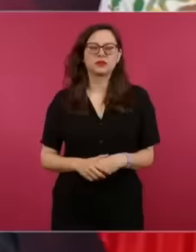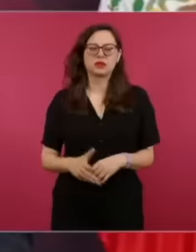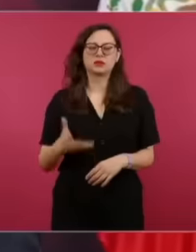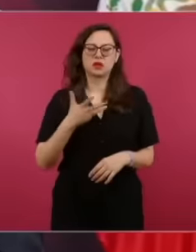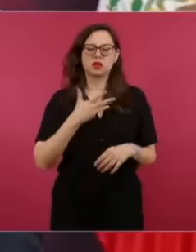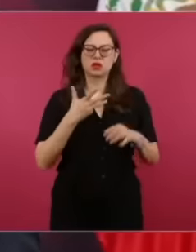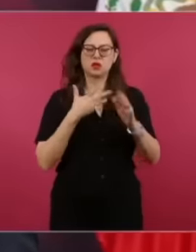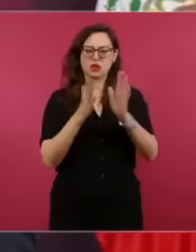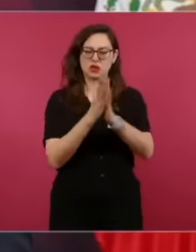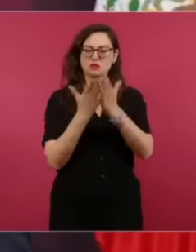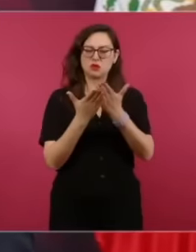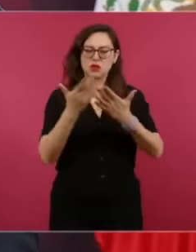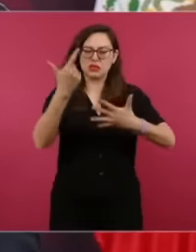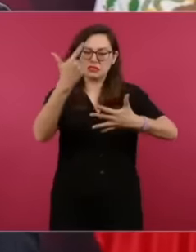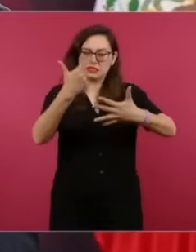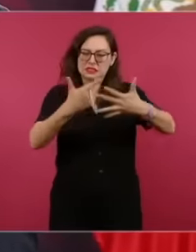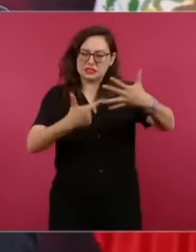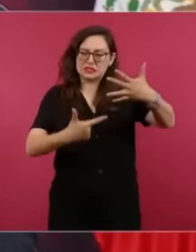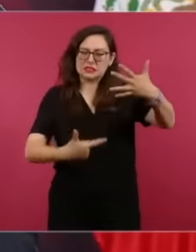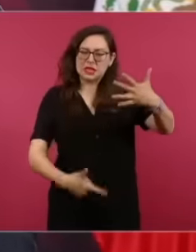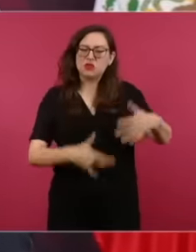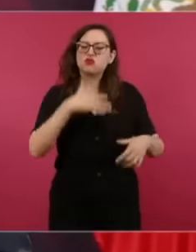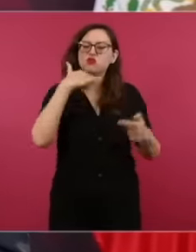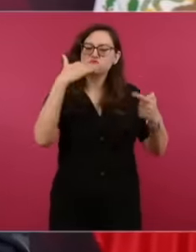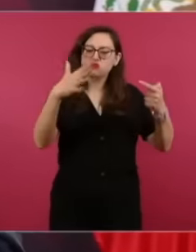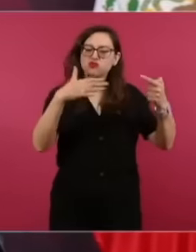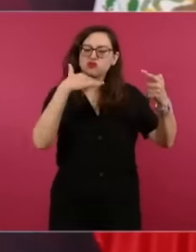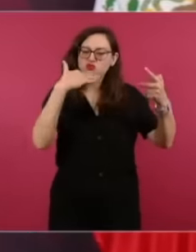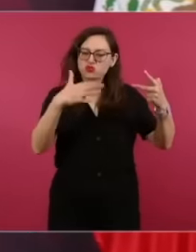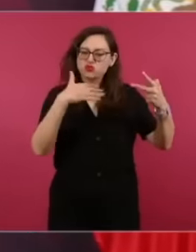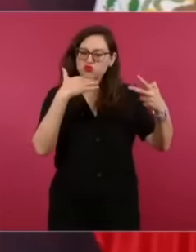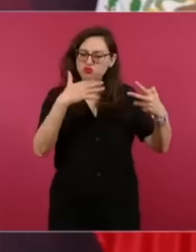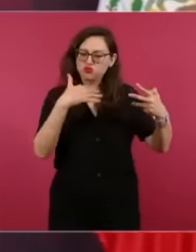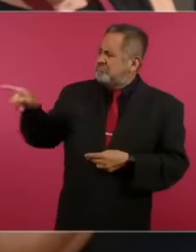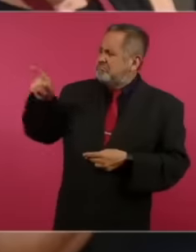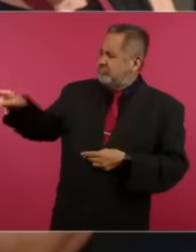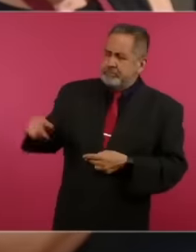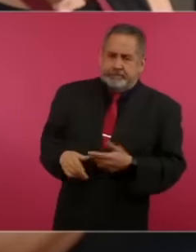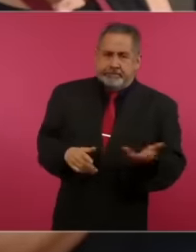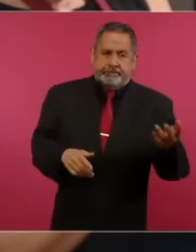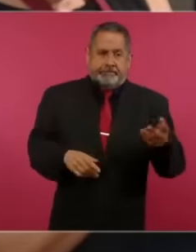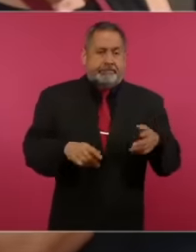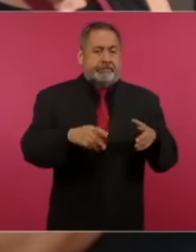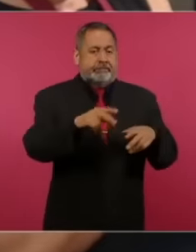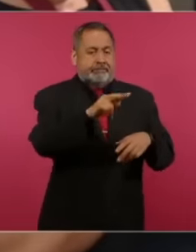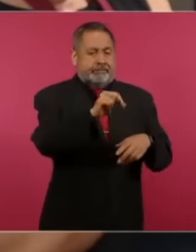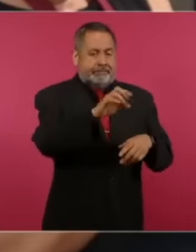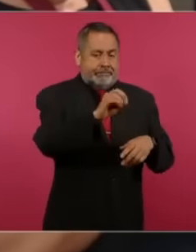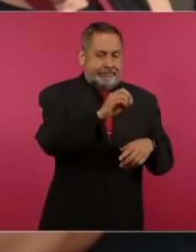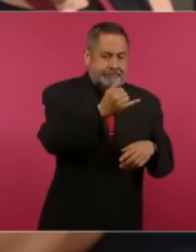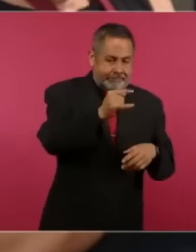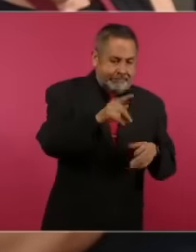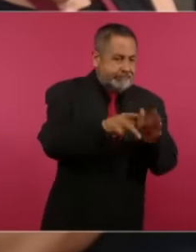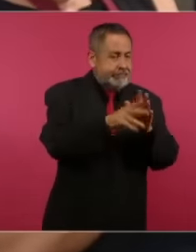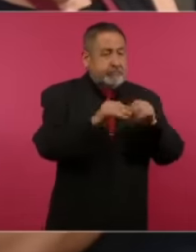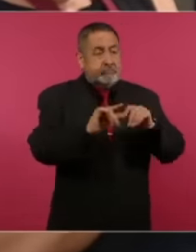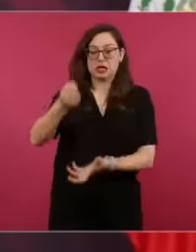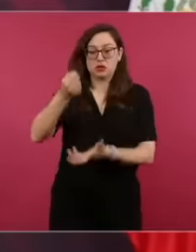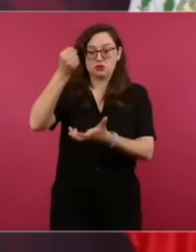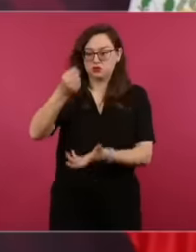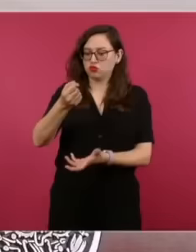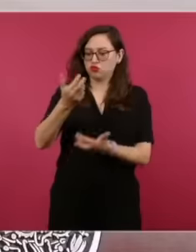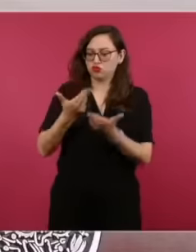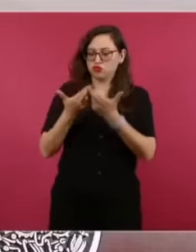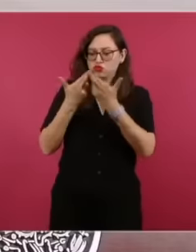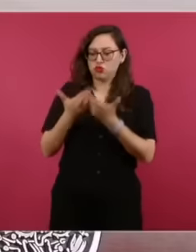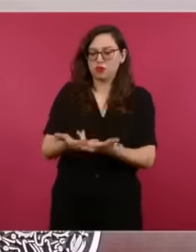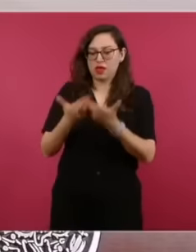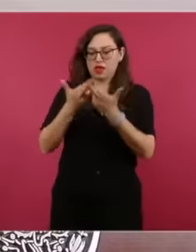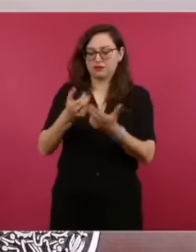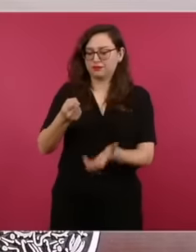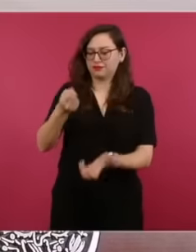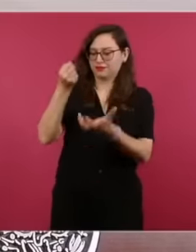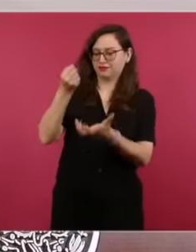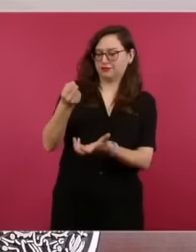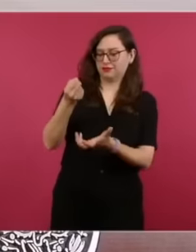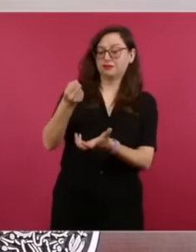of corruption So that has allowed us to free up funds for development I always